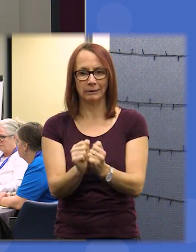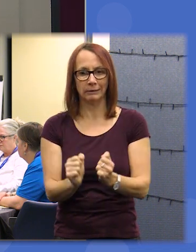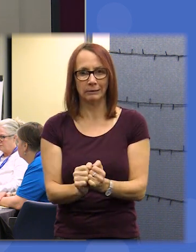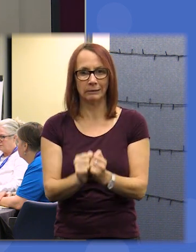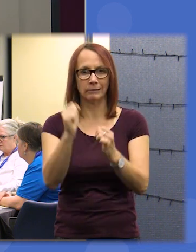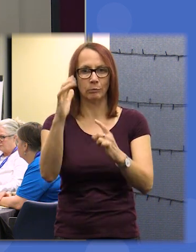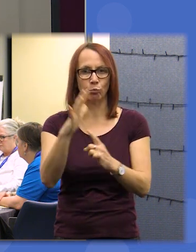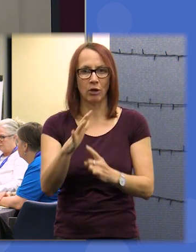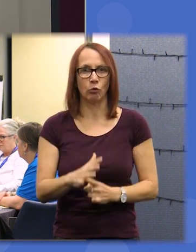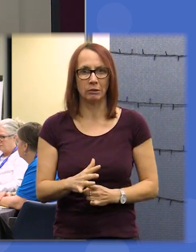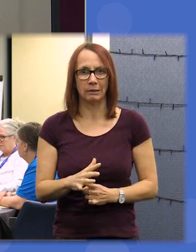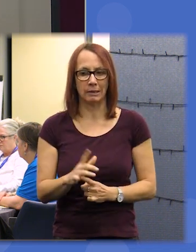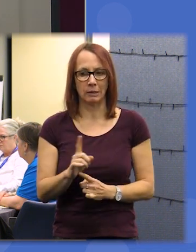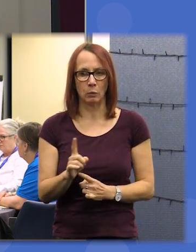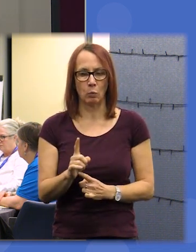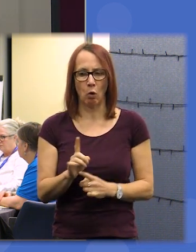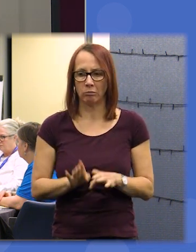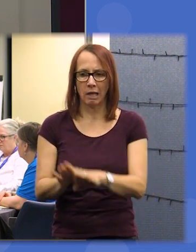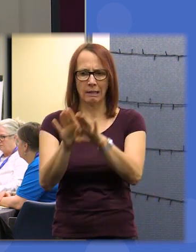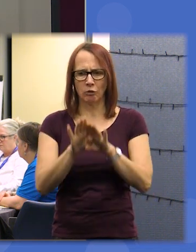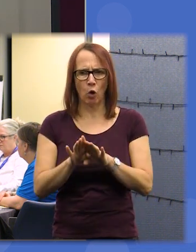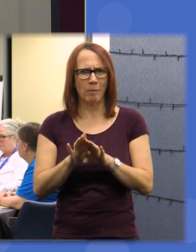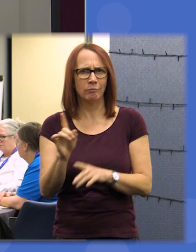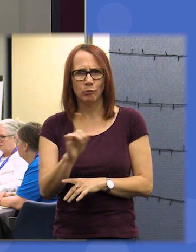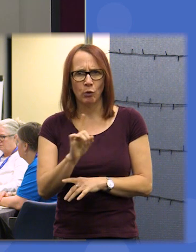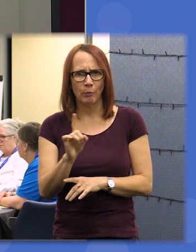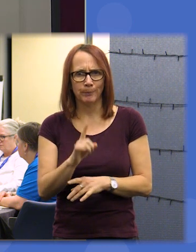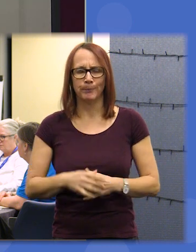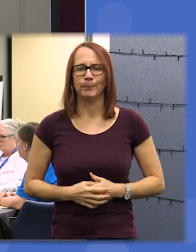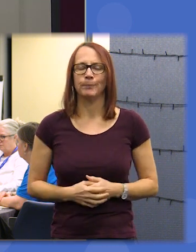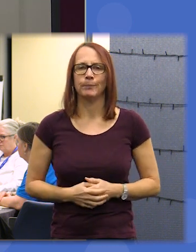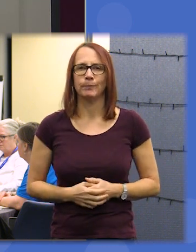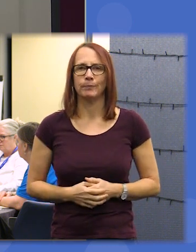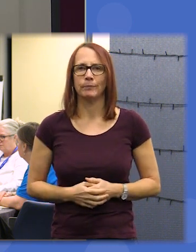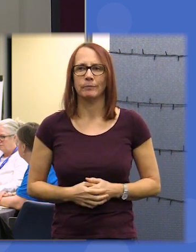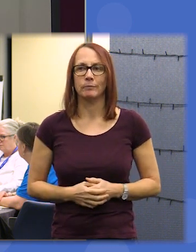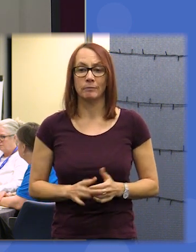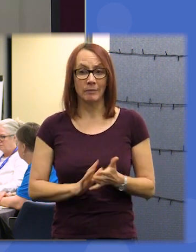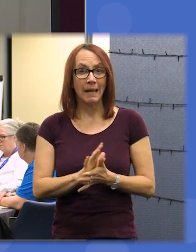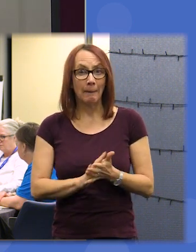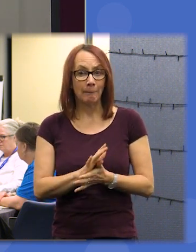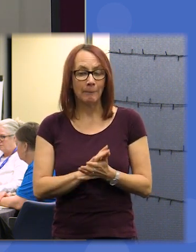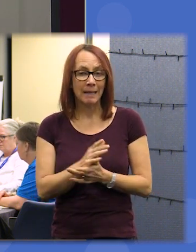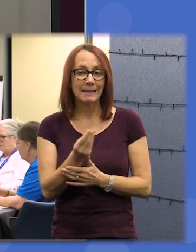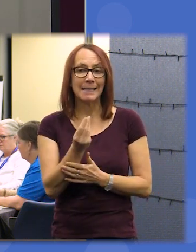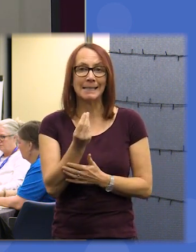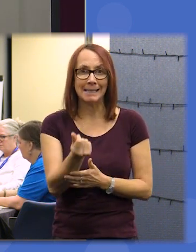on what represents that common ground across the assembly so that means that we're of course some statements that your table might not have decided